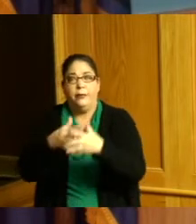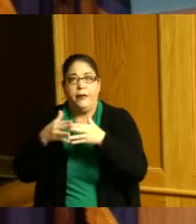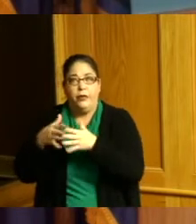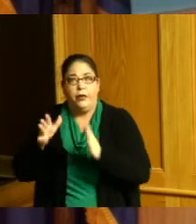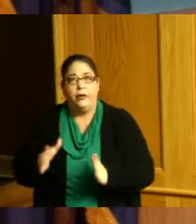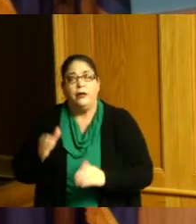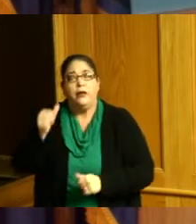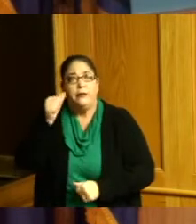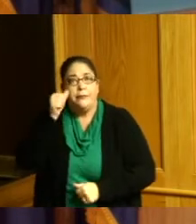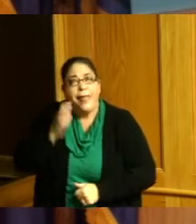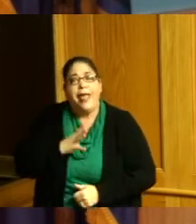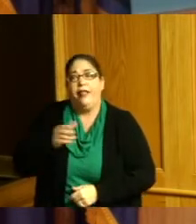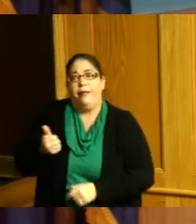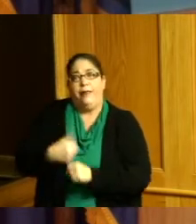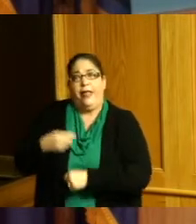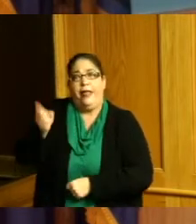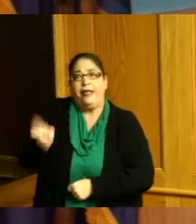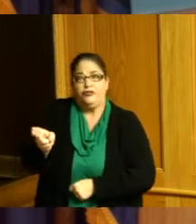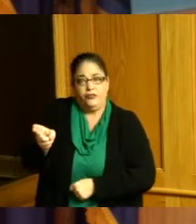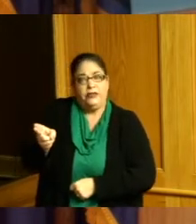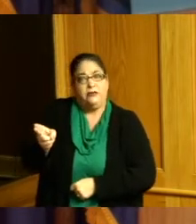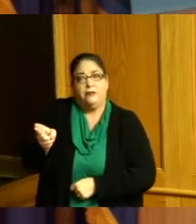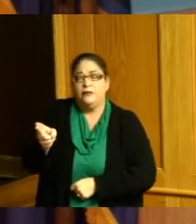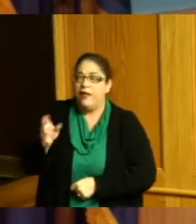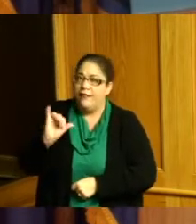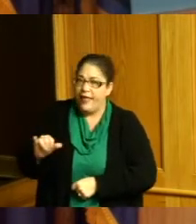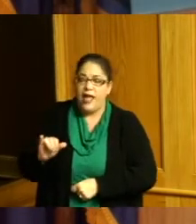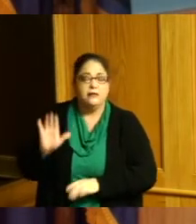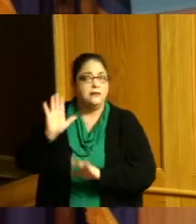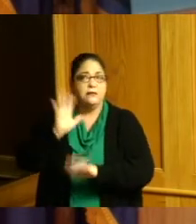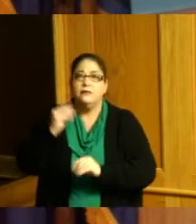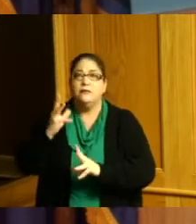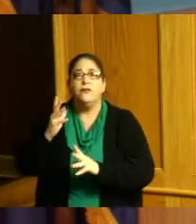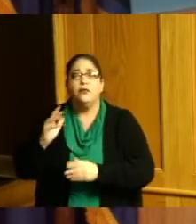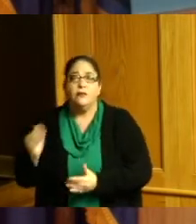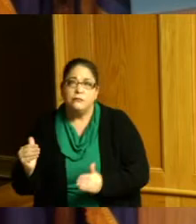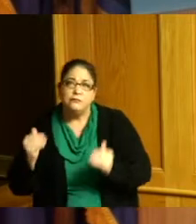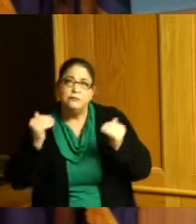making history is certainly a step in the right direction so just wanted to highlight those